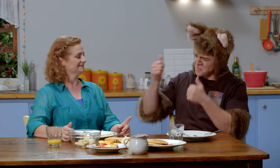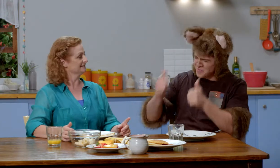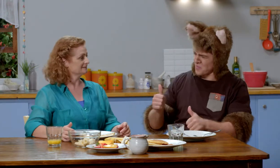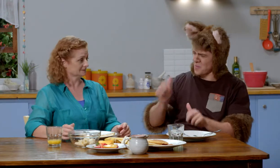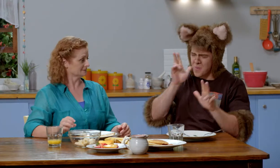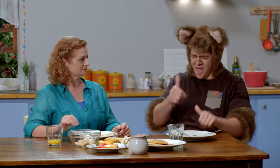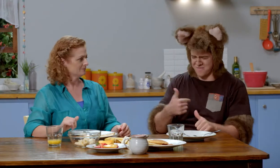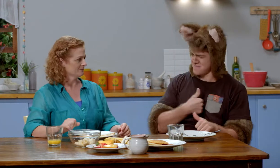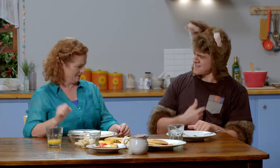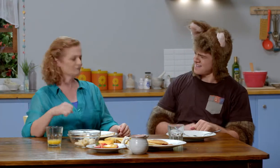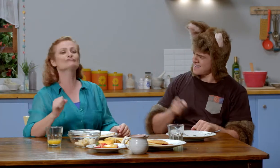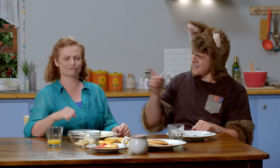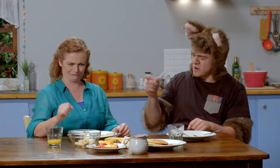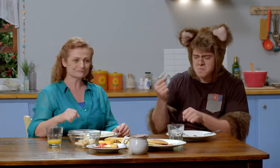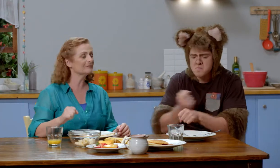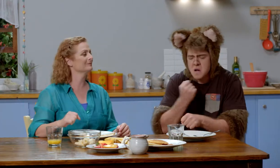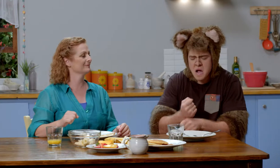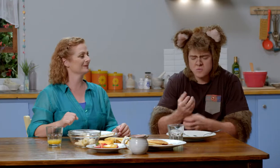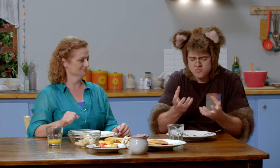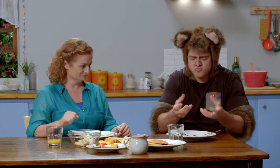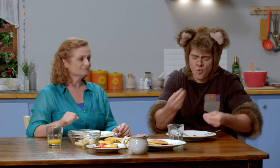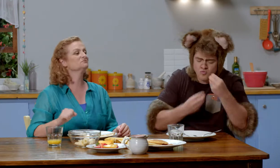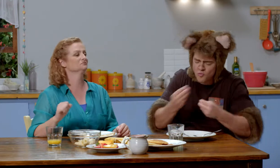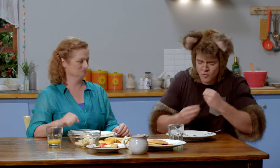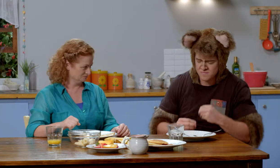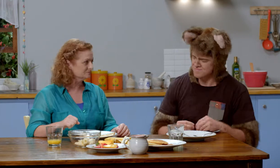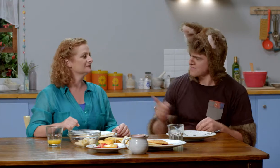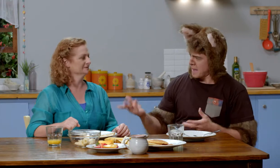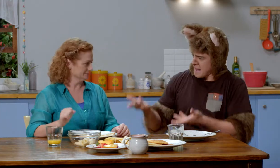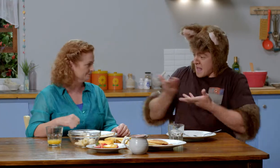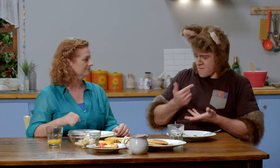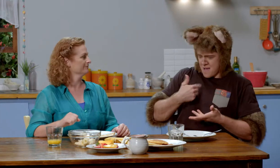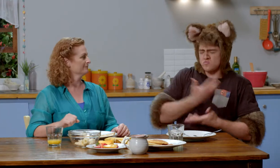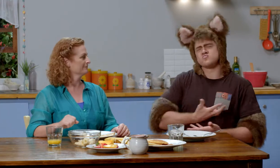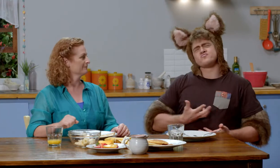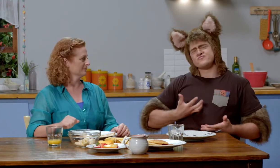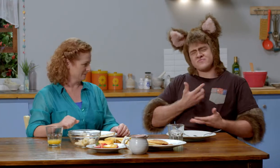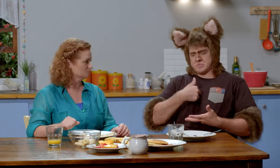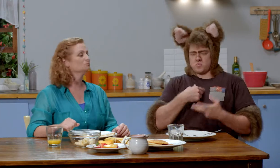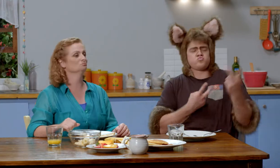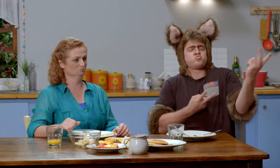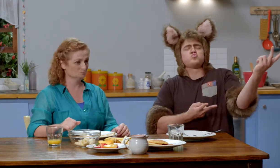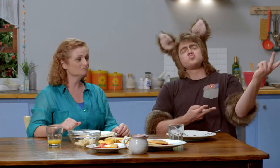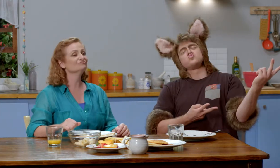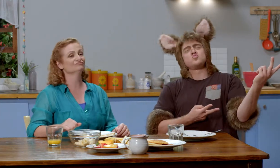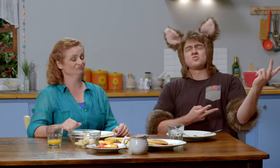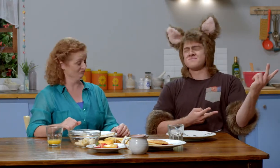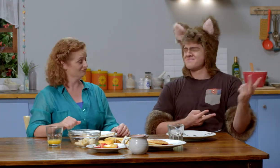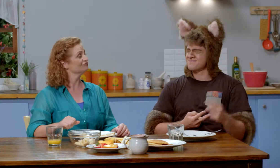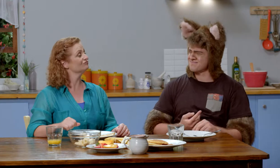Sally you're so good to me. You look after me so well; you make sure I’ve got lots of good food to eat; you make sure I’m comfortable;